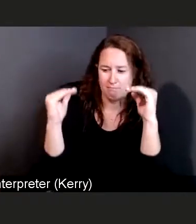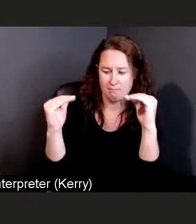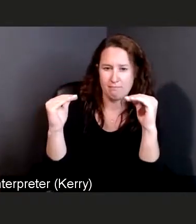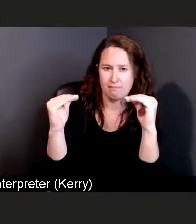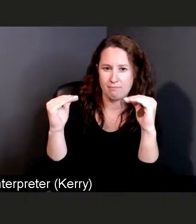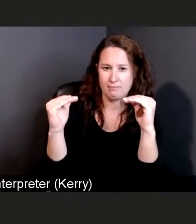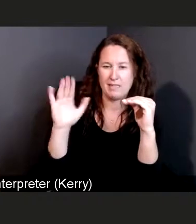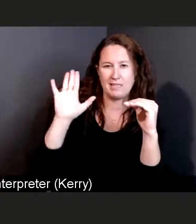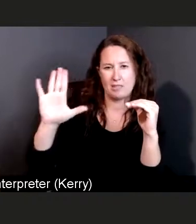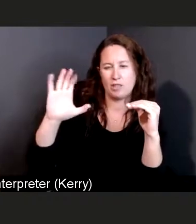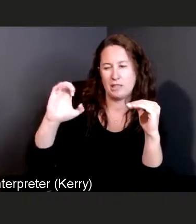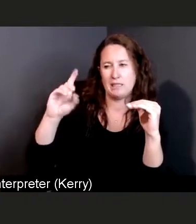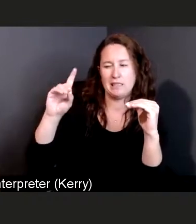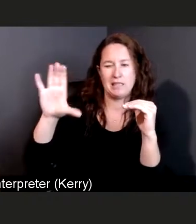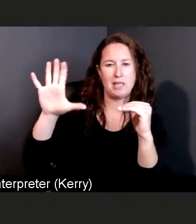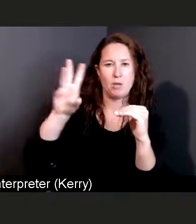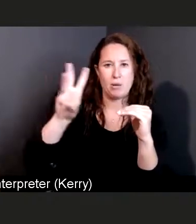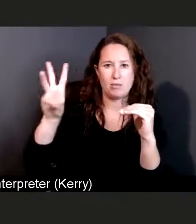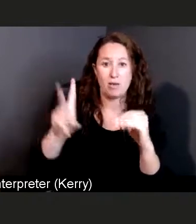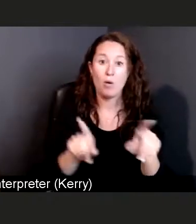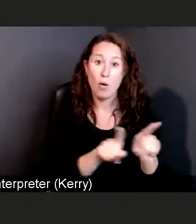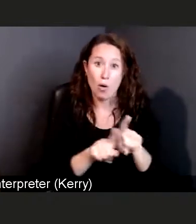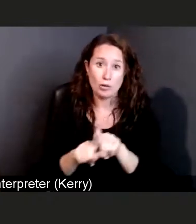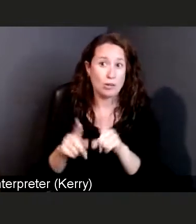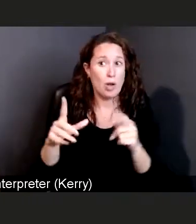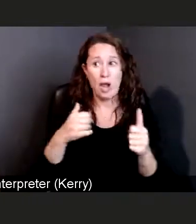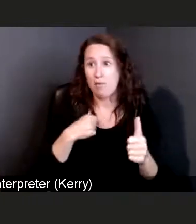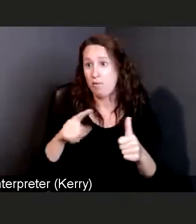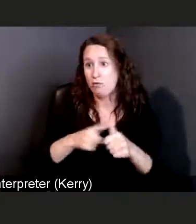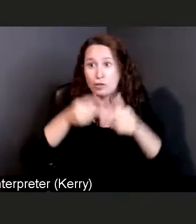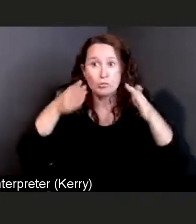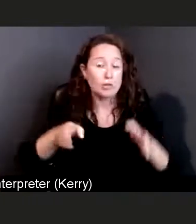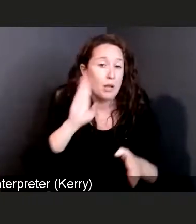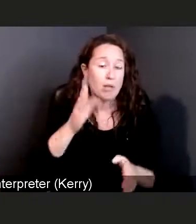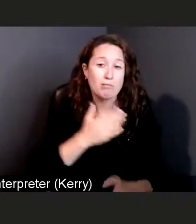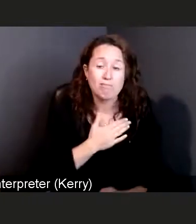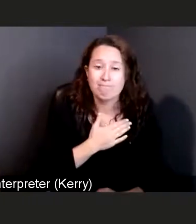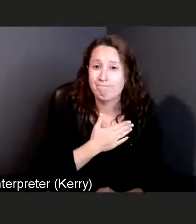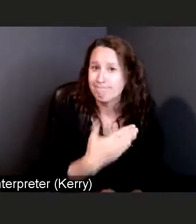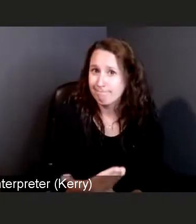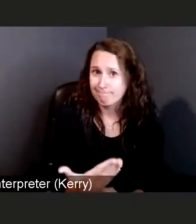I am also going to be the first to admit to all of you that probably like most of you,